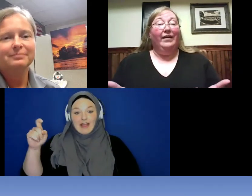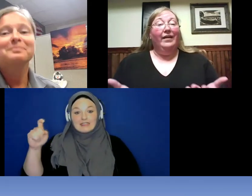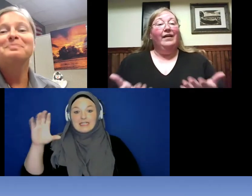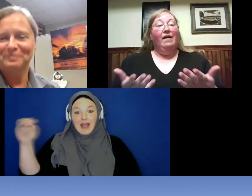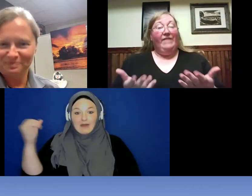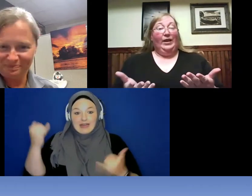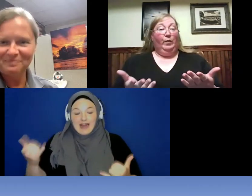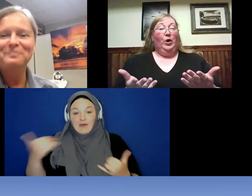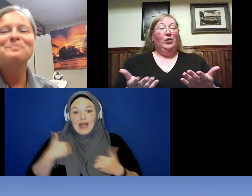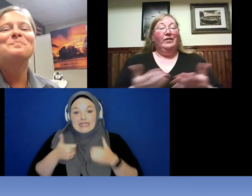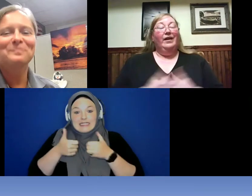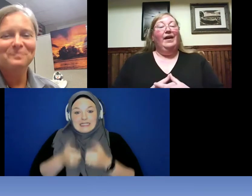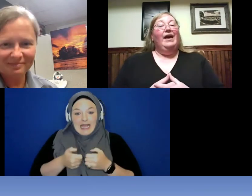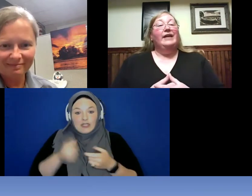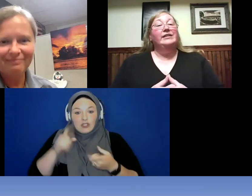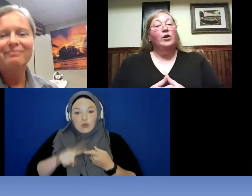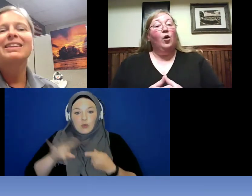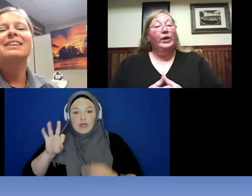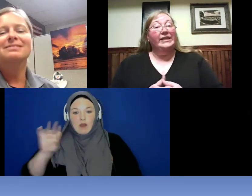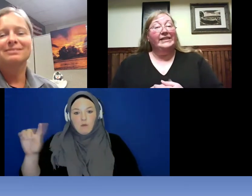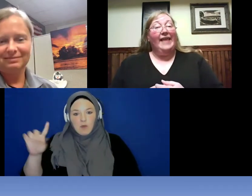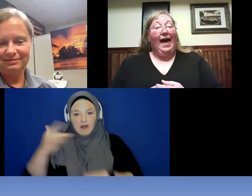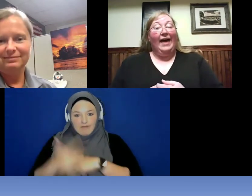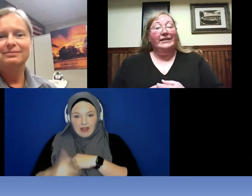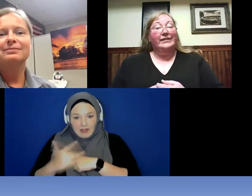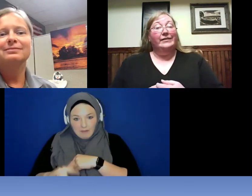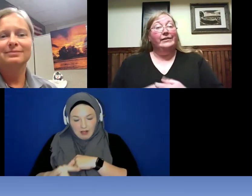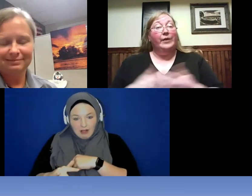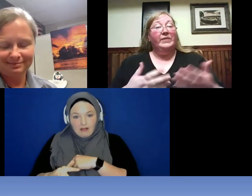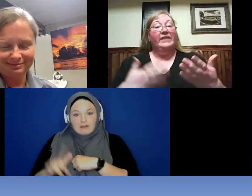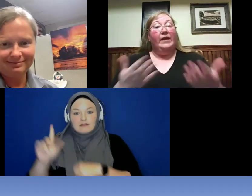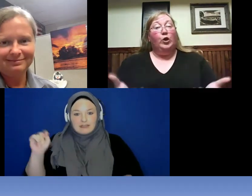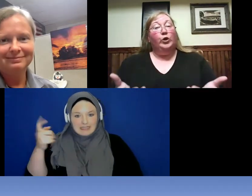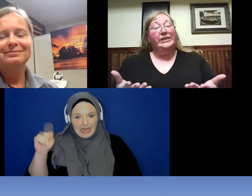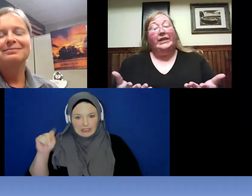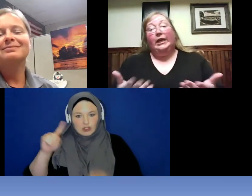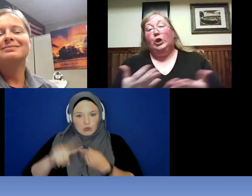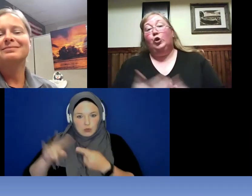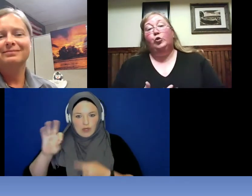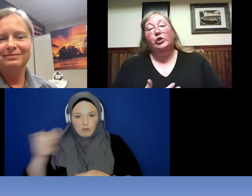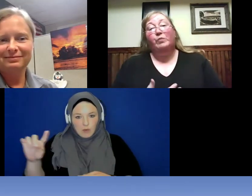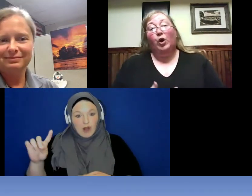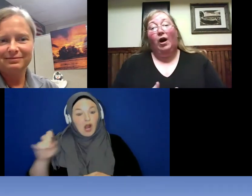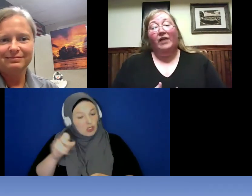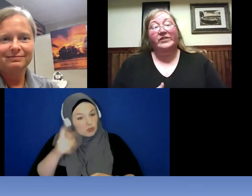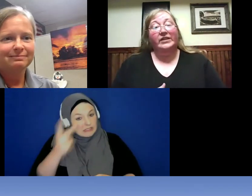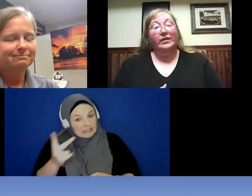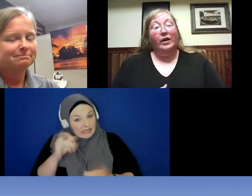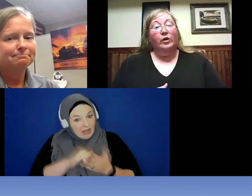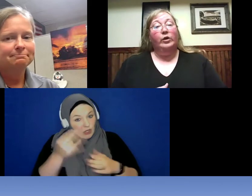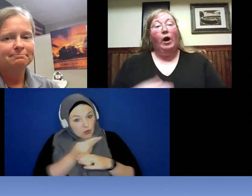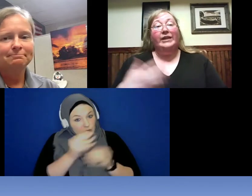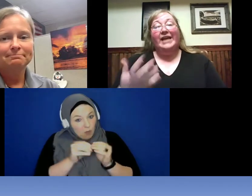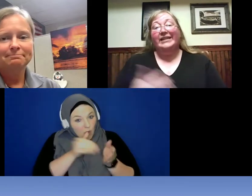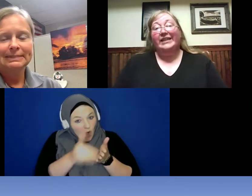1-1 available so is that something that you are seeing used more often contacting